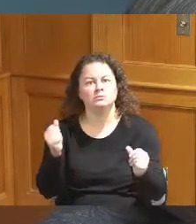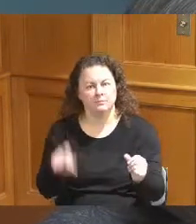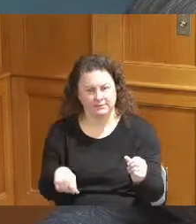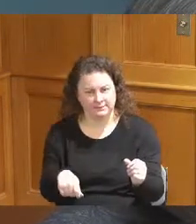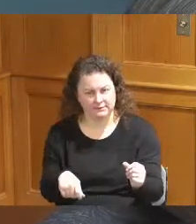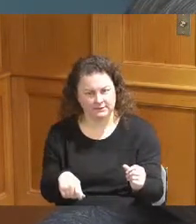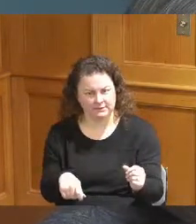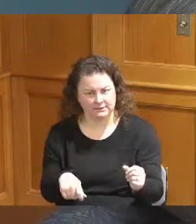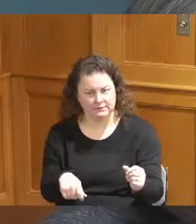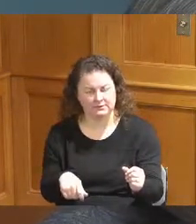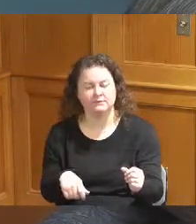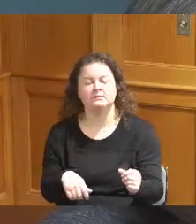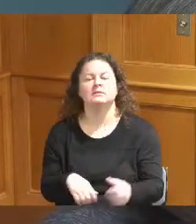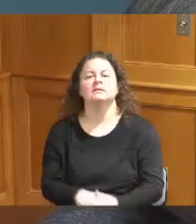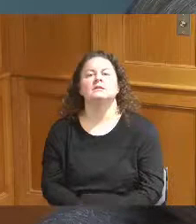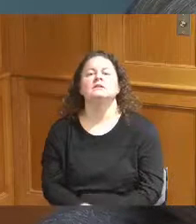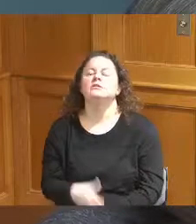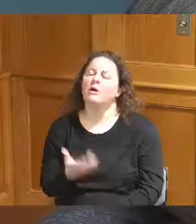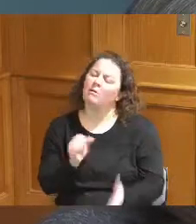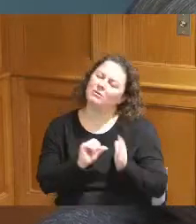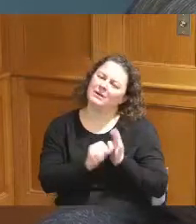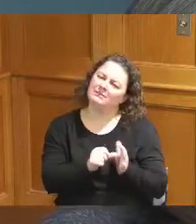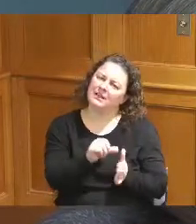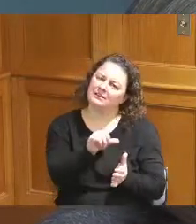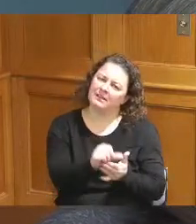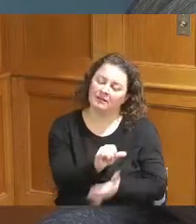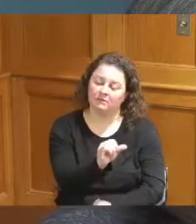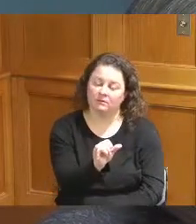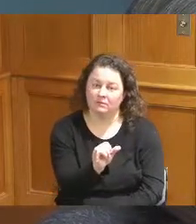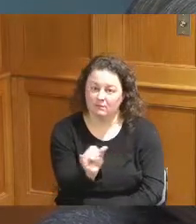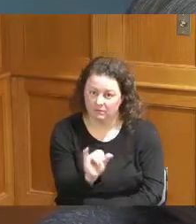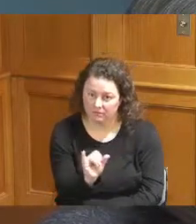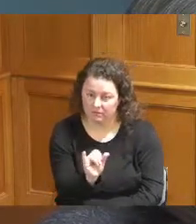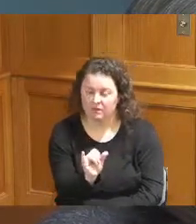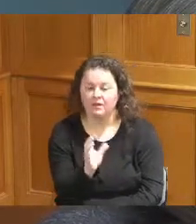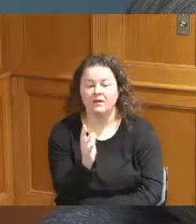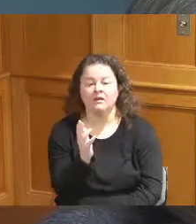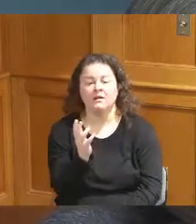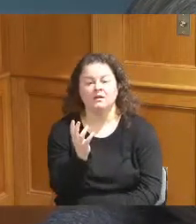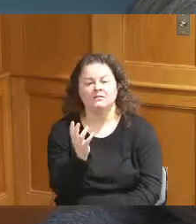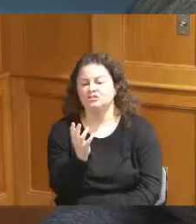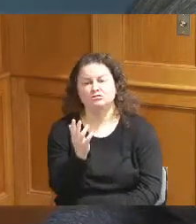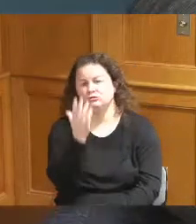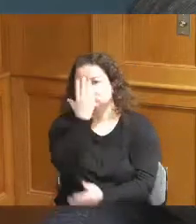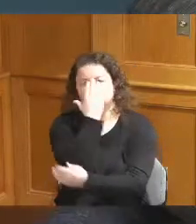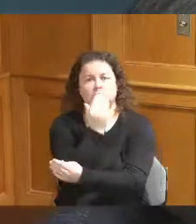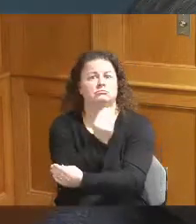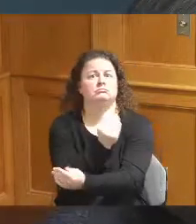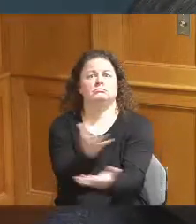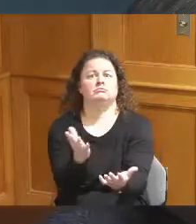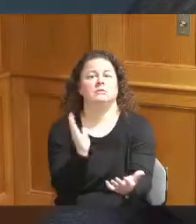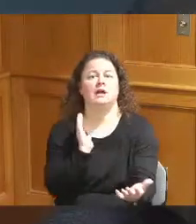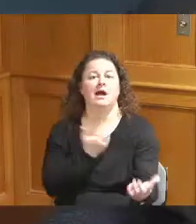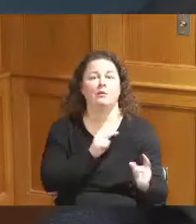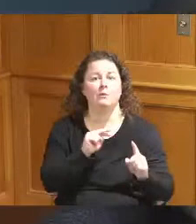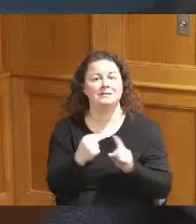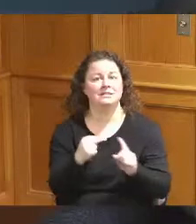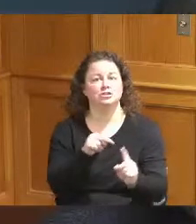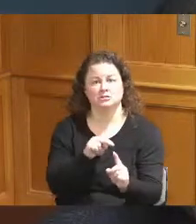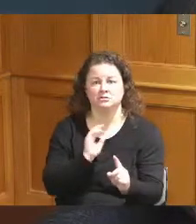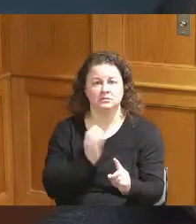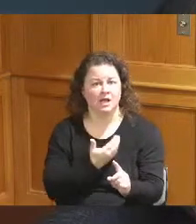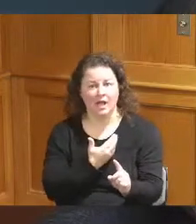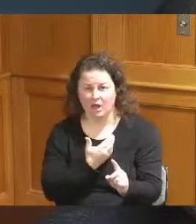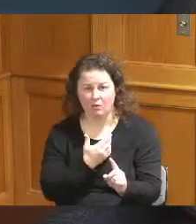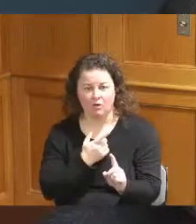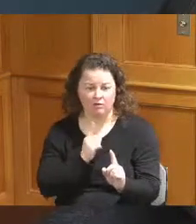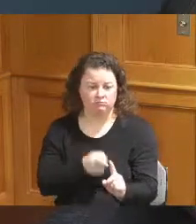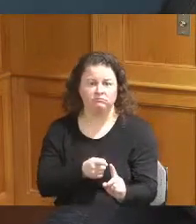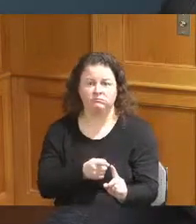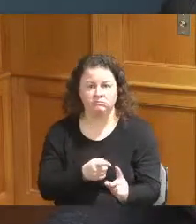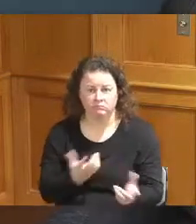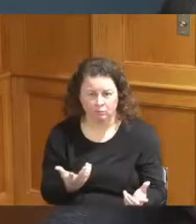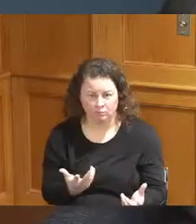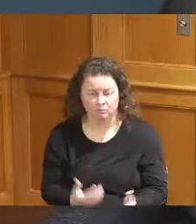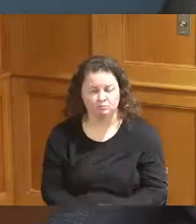and wanted to put that out there what our position is and you know it might get tough